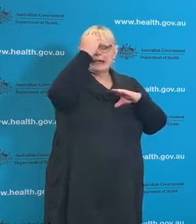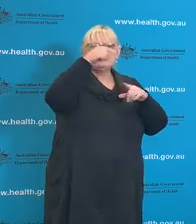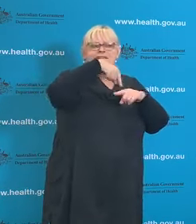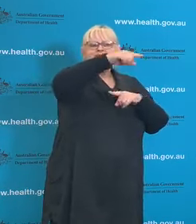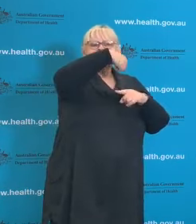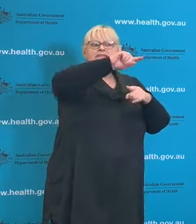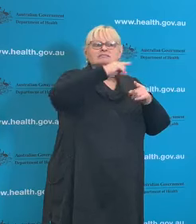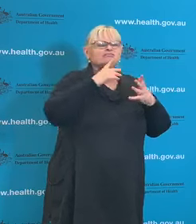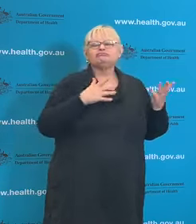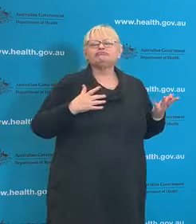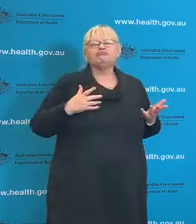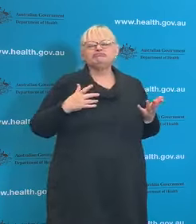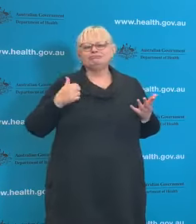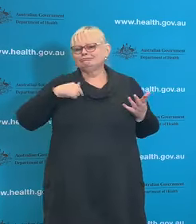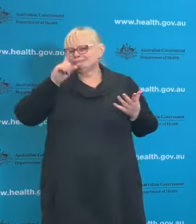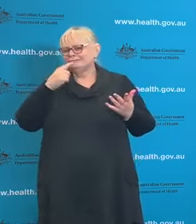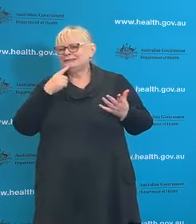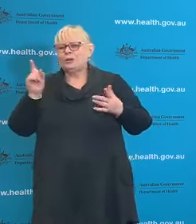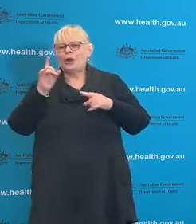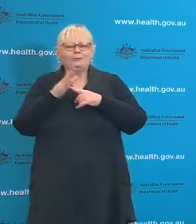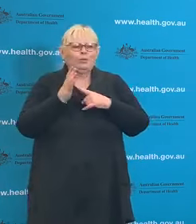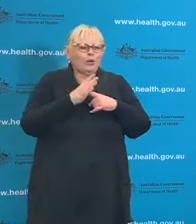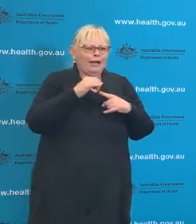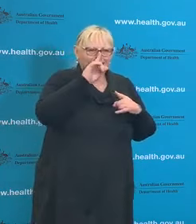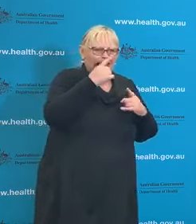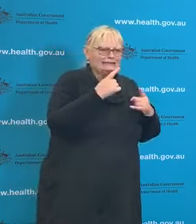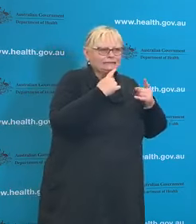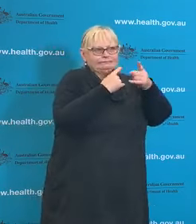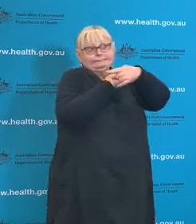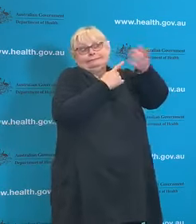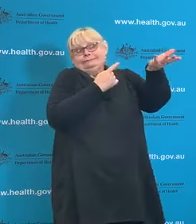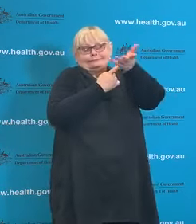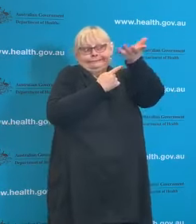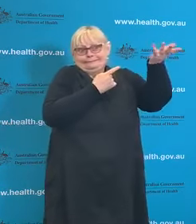No, I'm not in a position to to describe what might go, the National Cabinet, that's up to